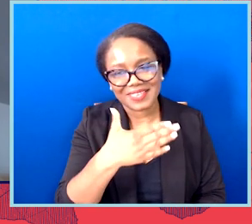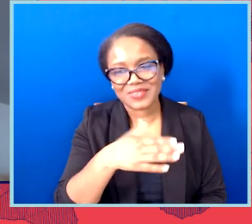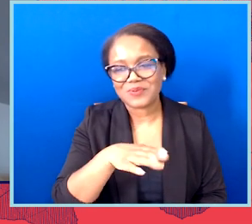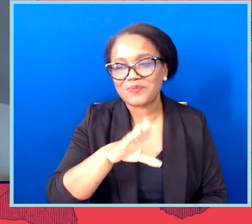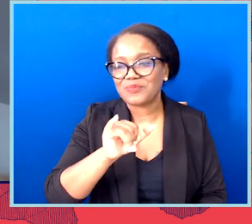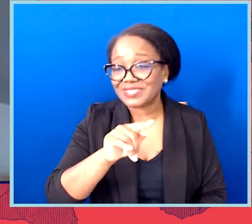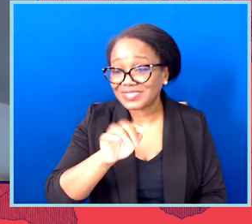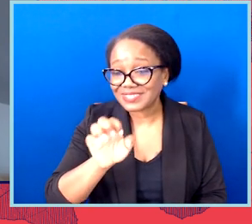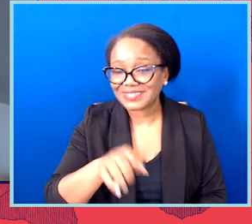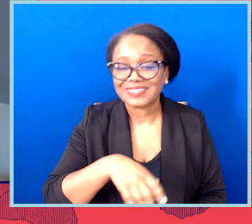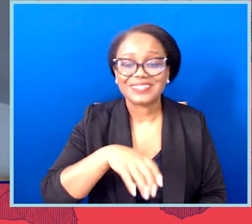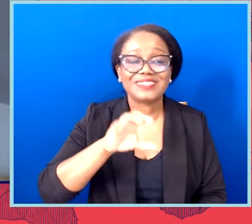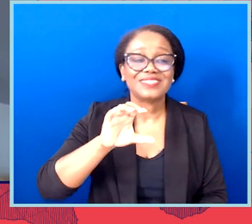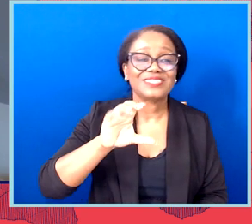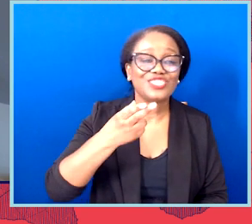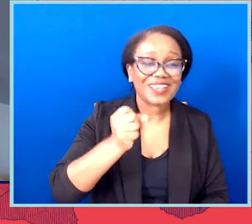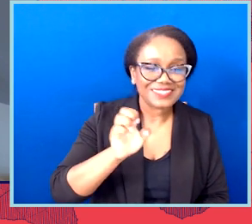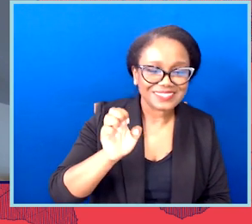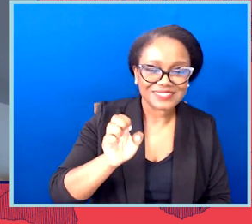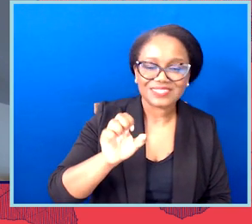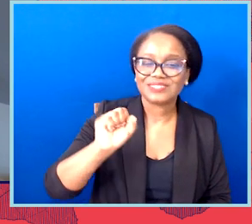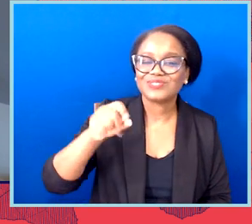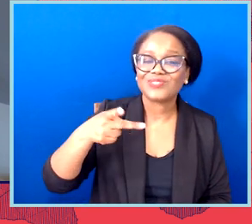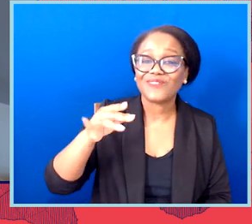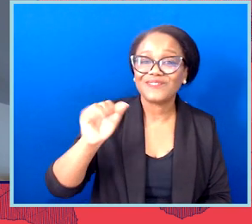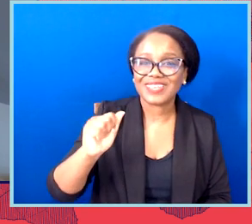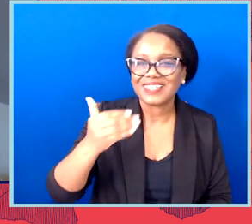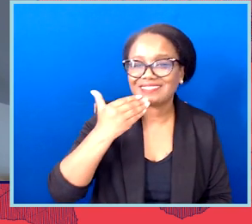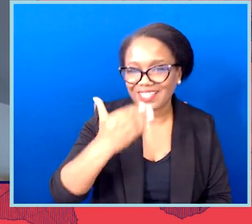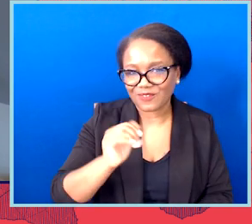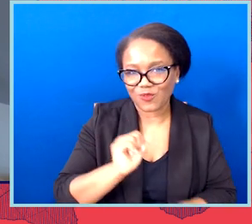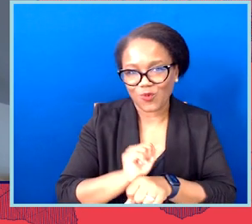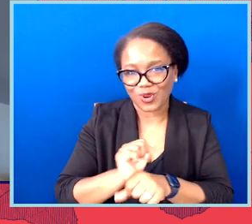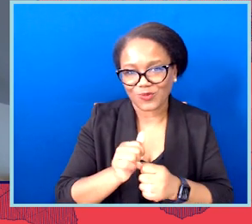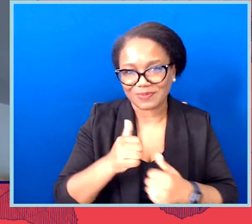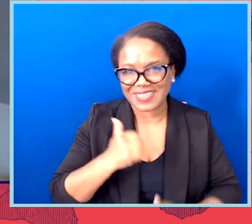for working every day to protect our civil rights and liberties. I'm so proud to know you.